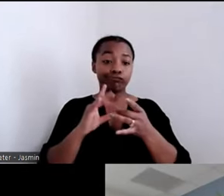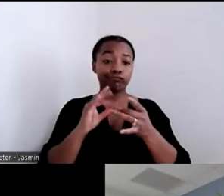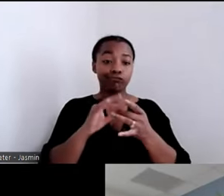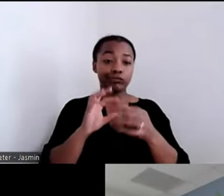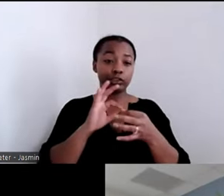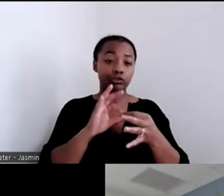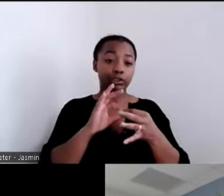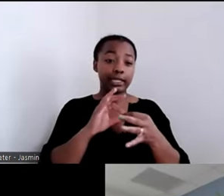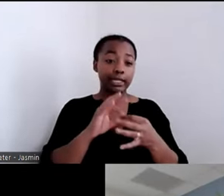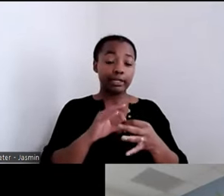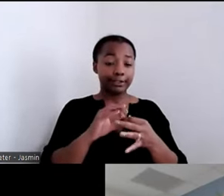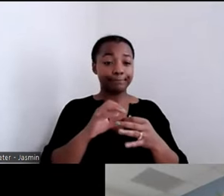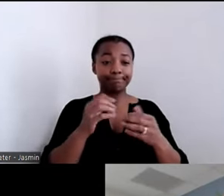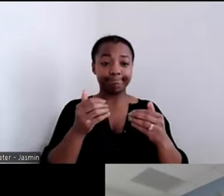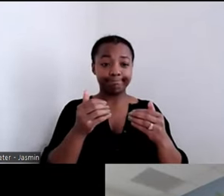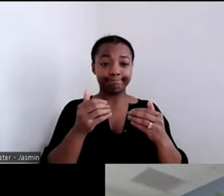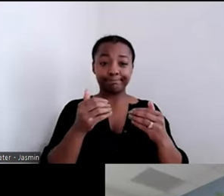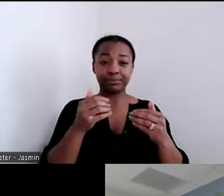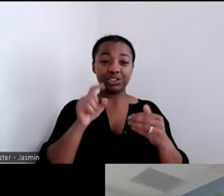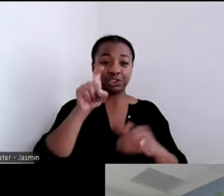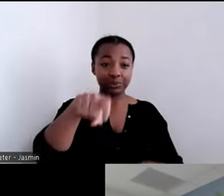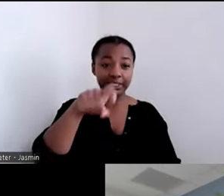system, pushing the way it always has been done.